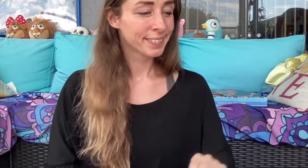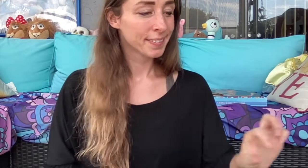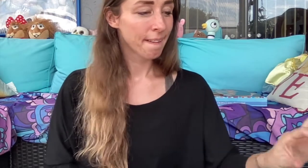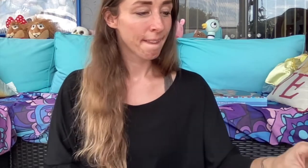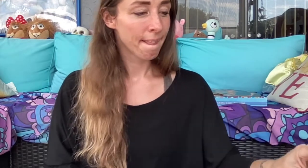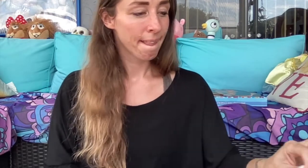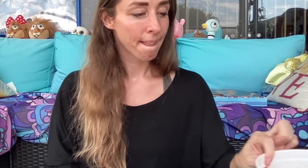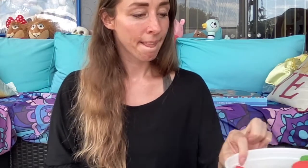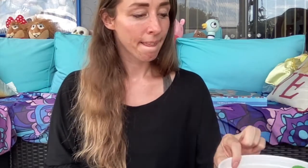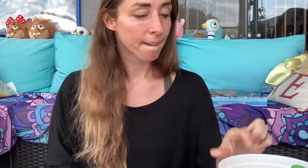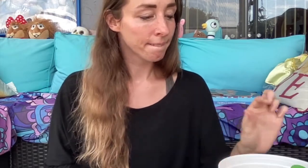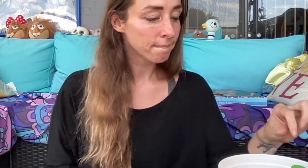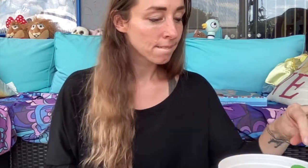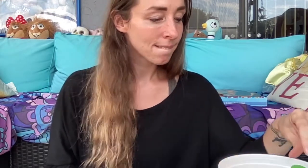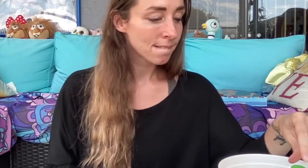Ready?